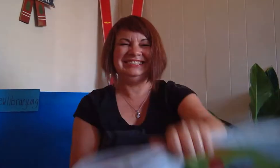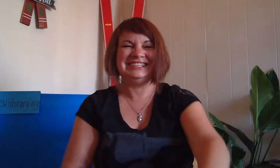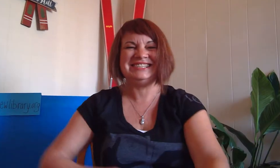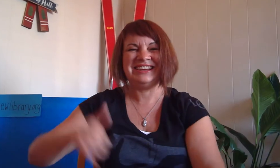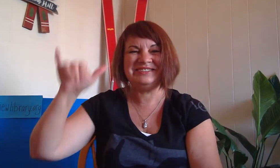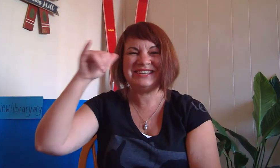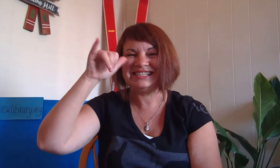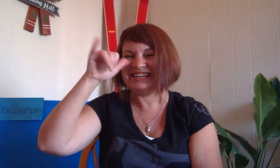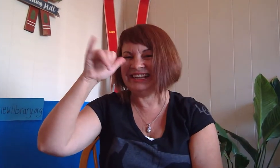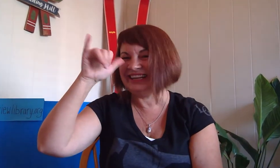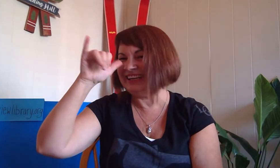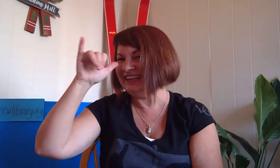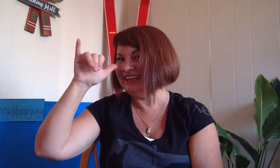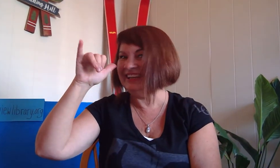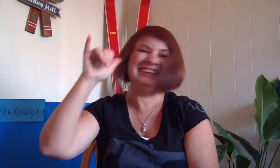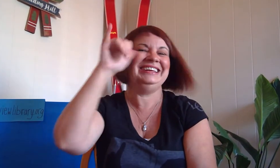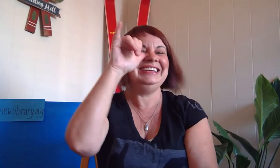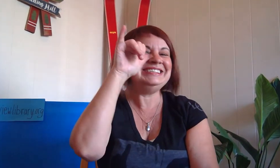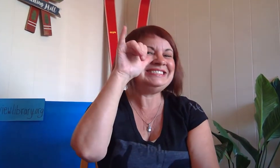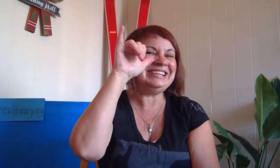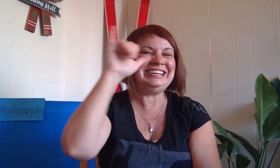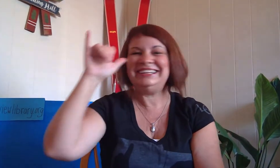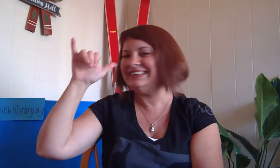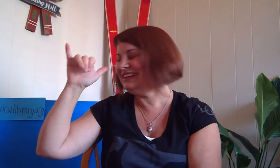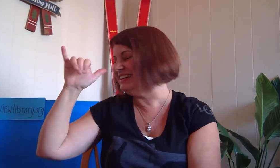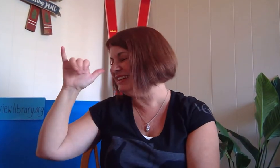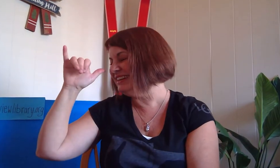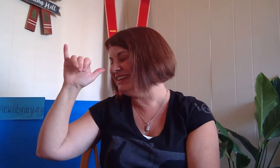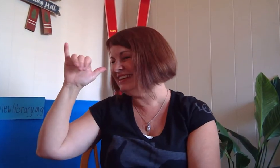this is how you say silly silly